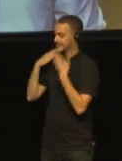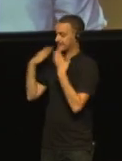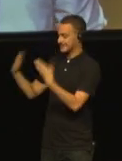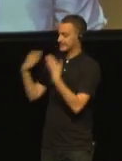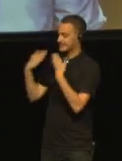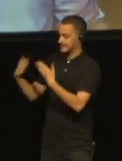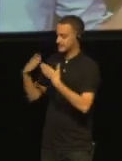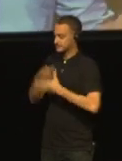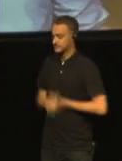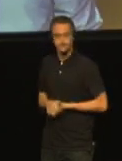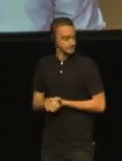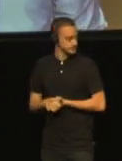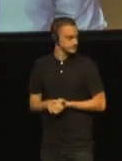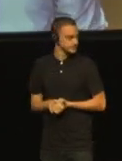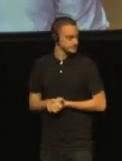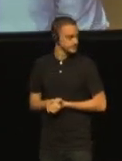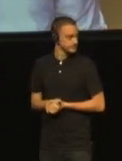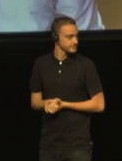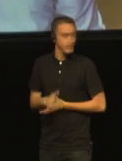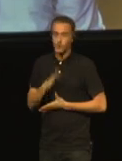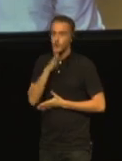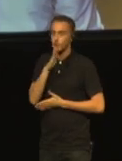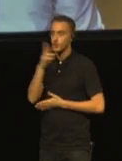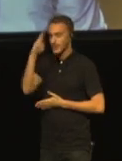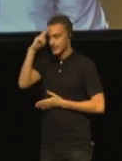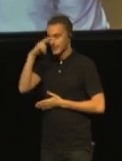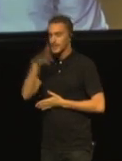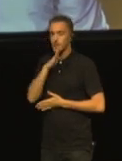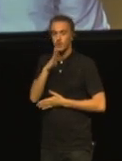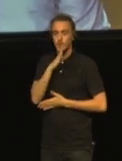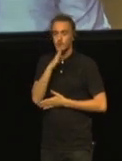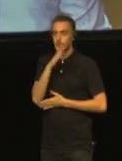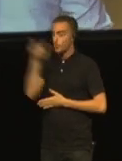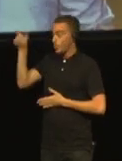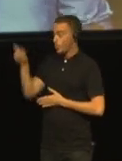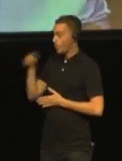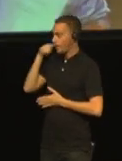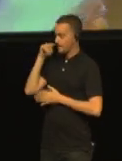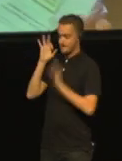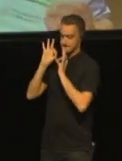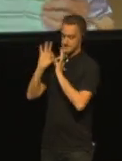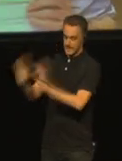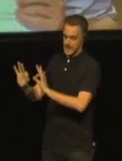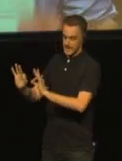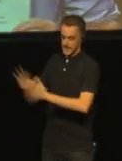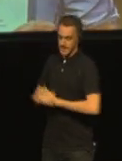He is there. He is a very, very special man, who really wants this, so we hope that this product